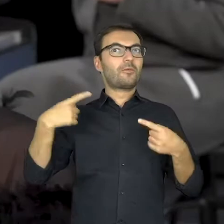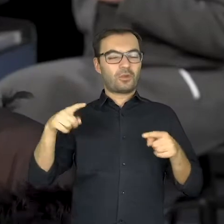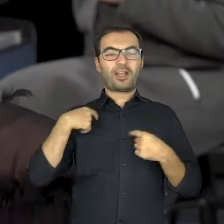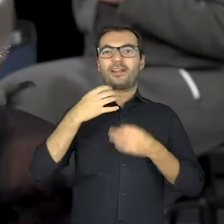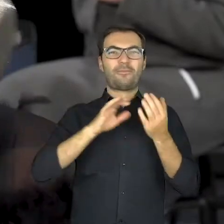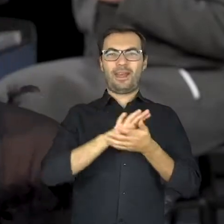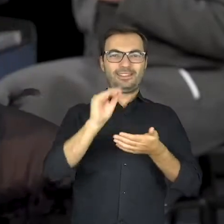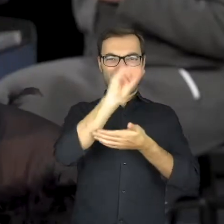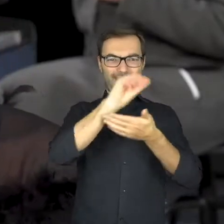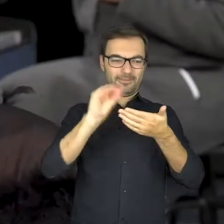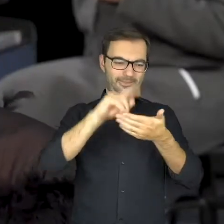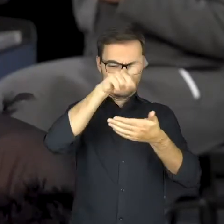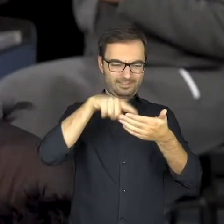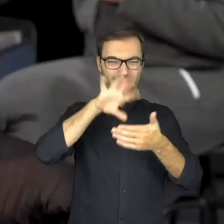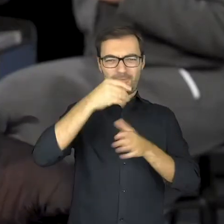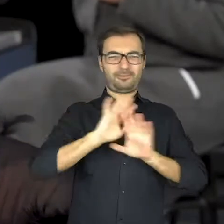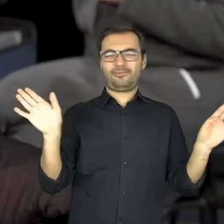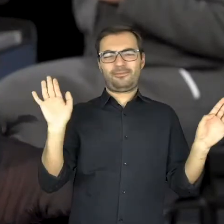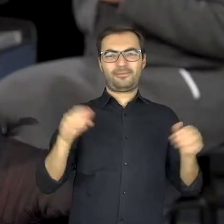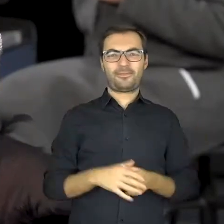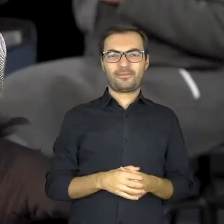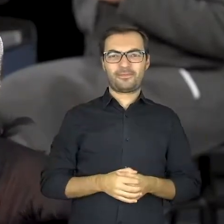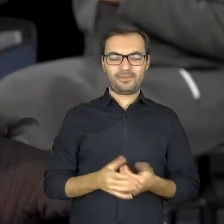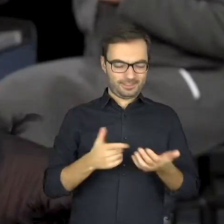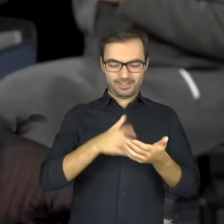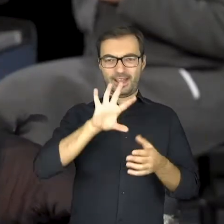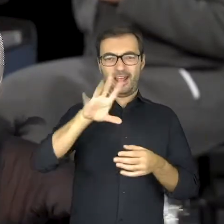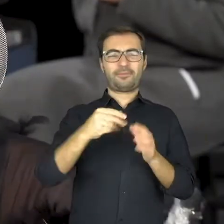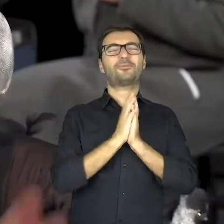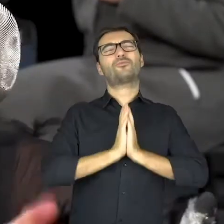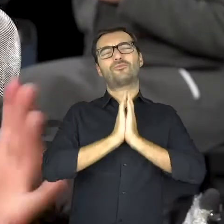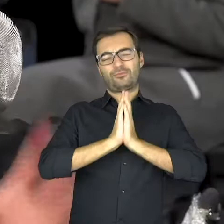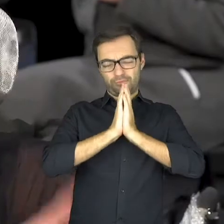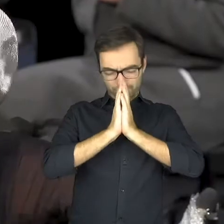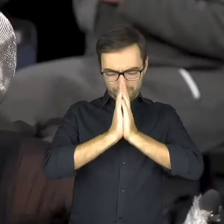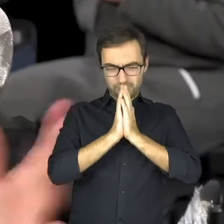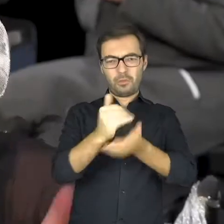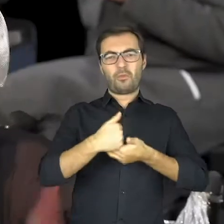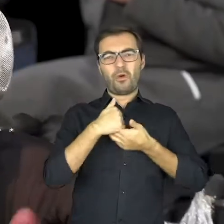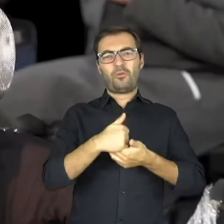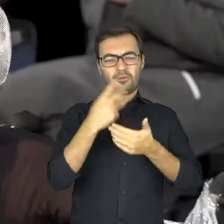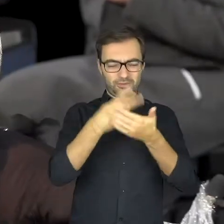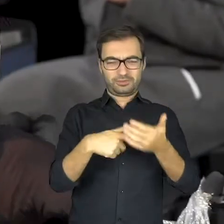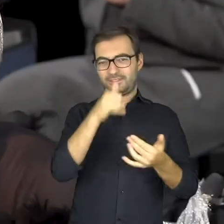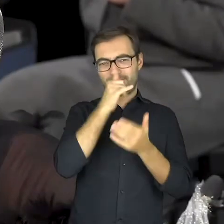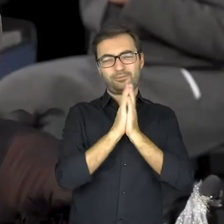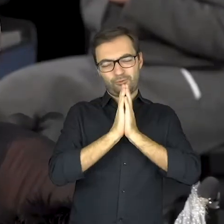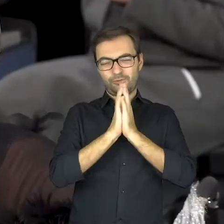Without note alphabets. It’s pure witchcraft. Please, I’m begging you, I’m begging you, help me read it out!